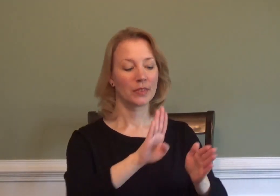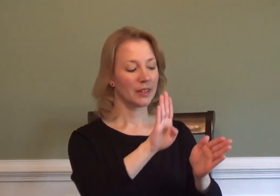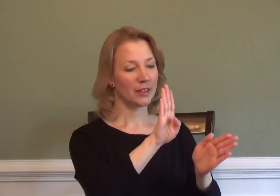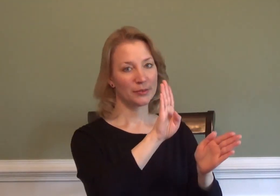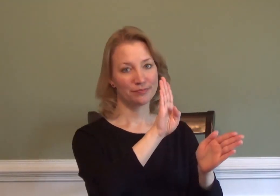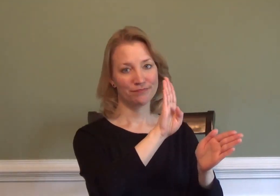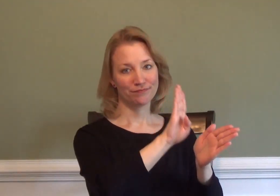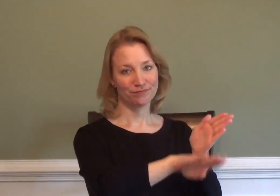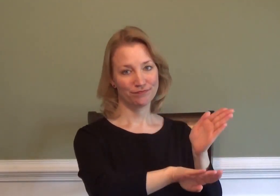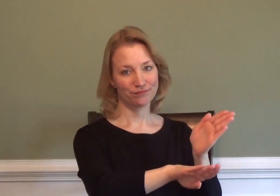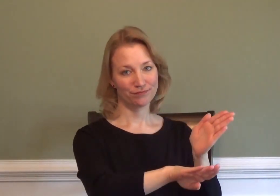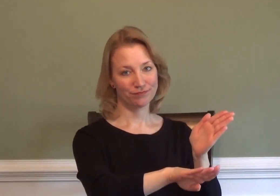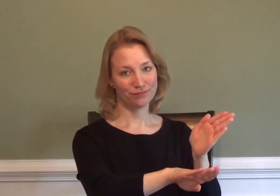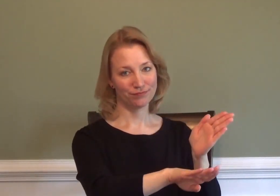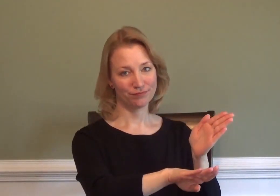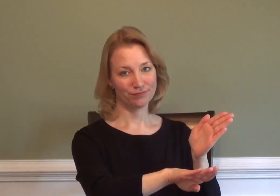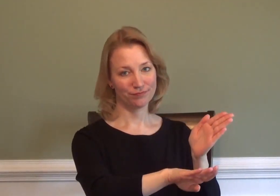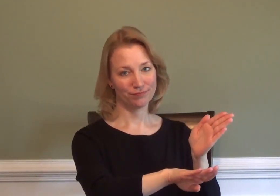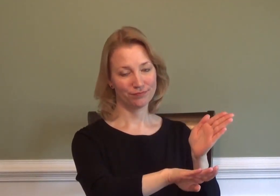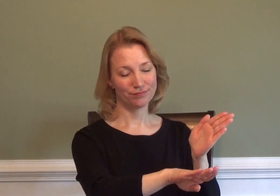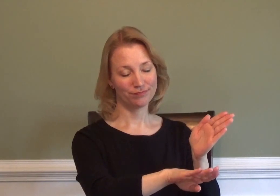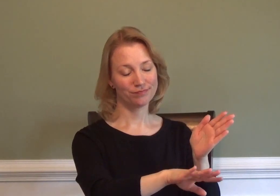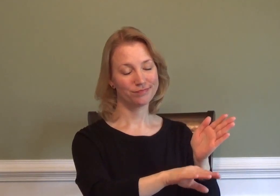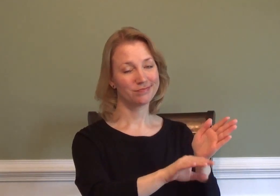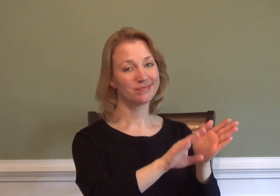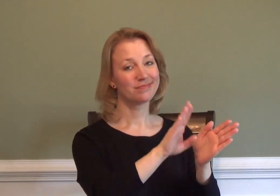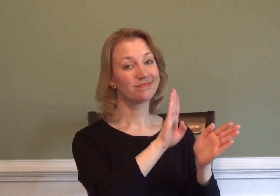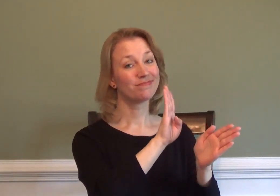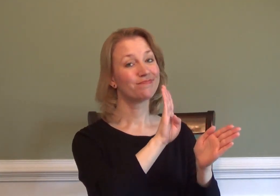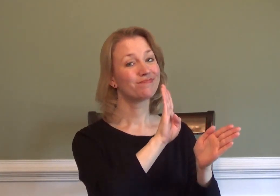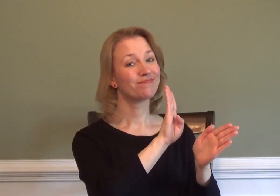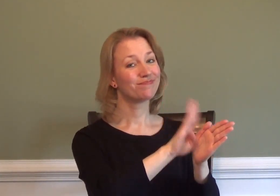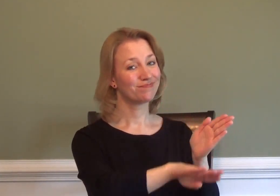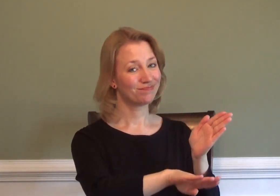CHEAP